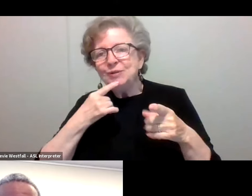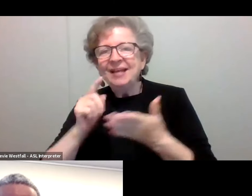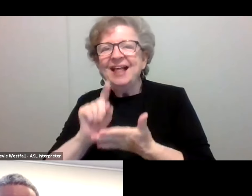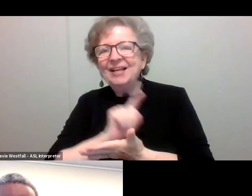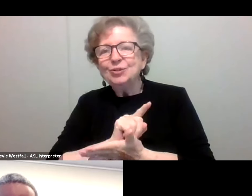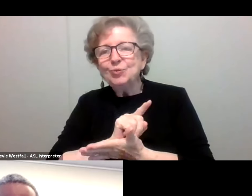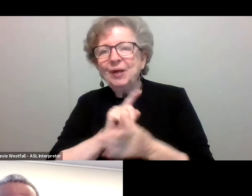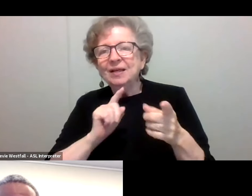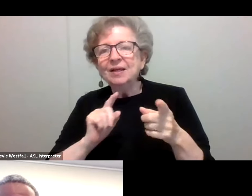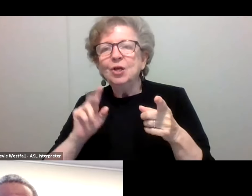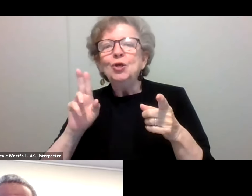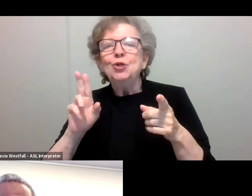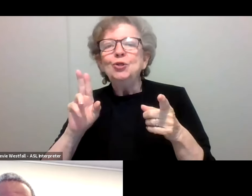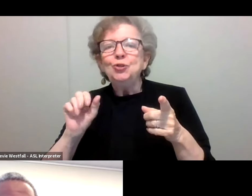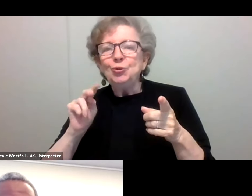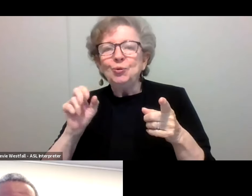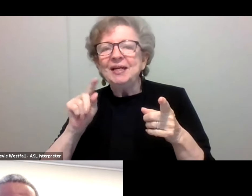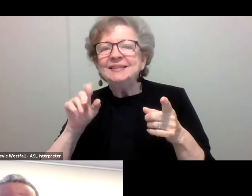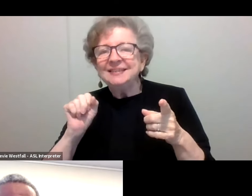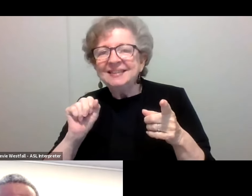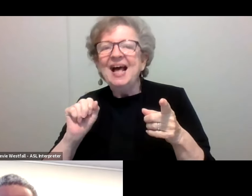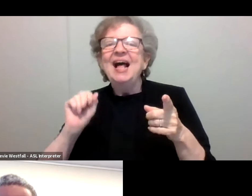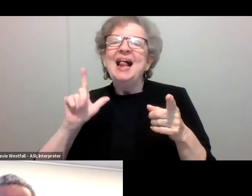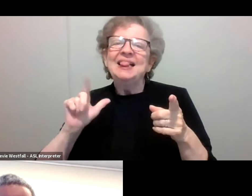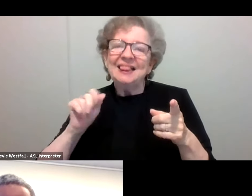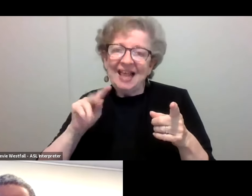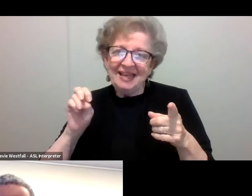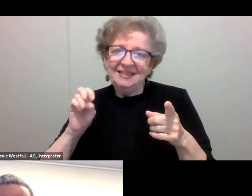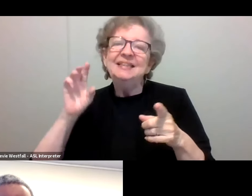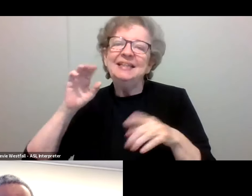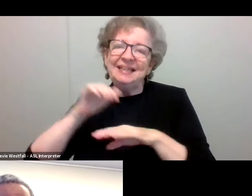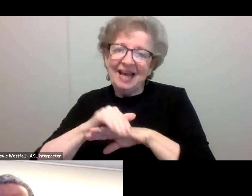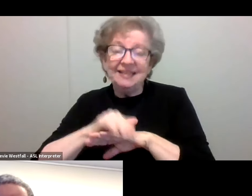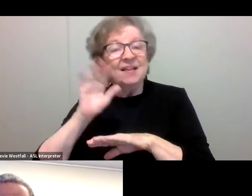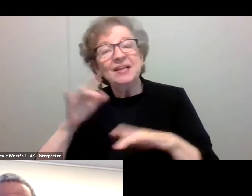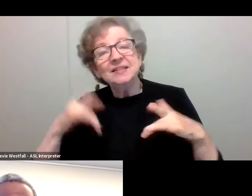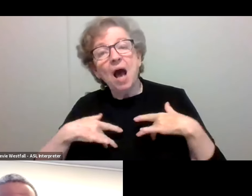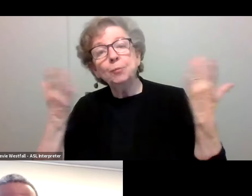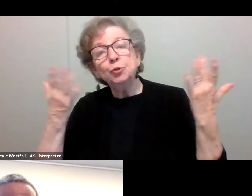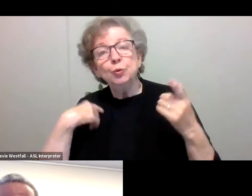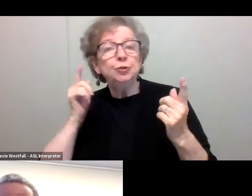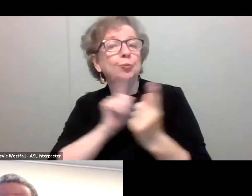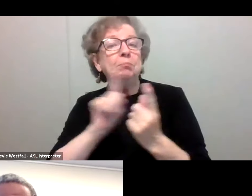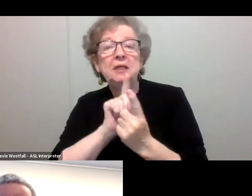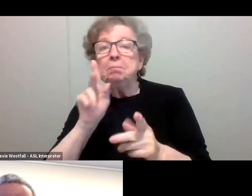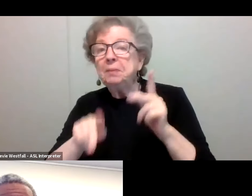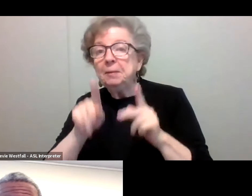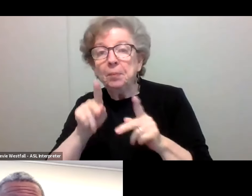is UMix Late Night on Central Campus. And that's an opportunity to just meet people, to make connections, new friends.